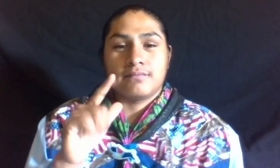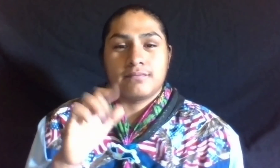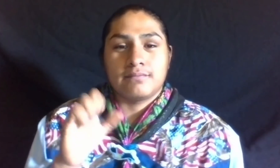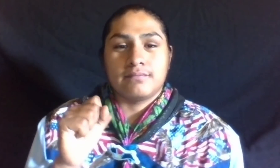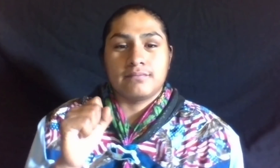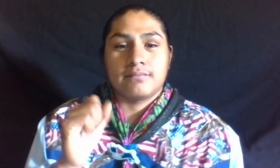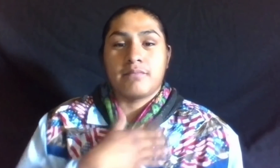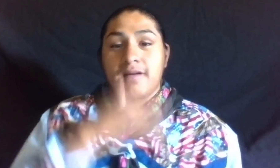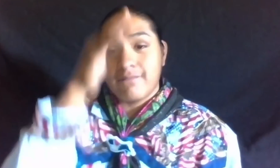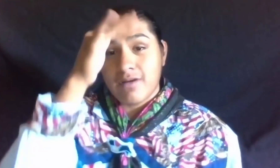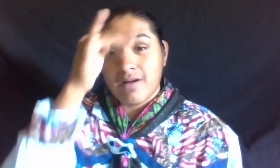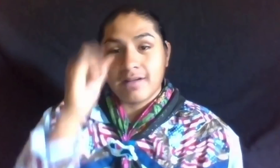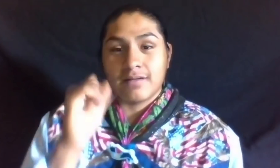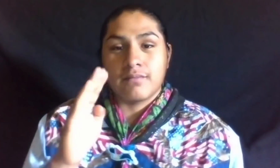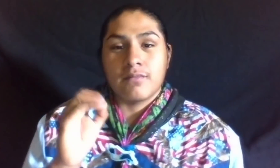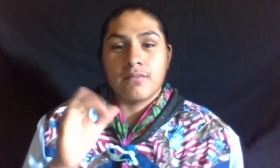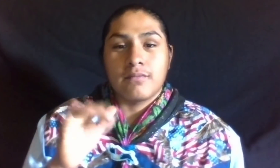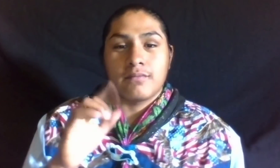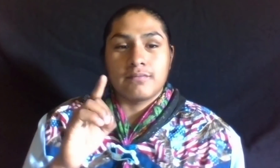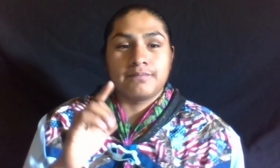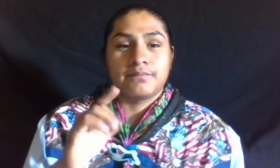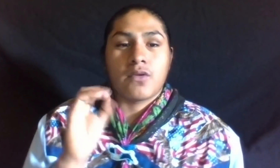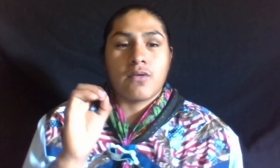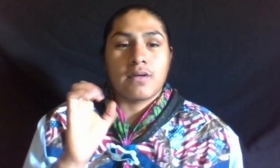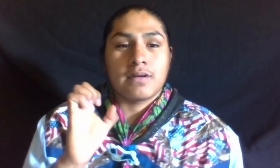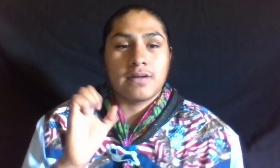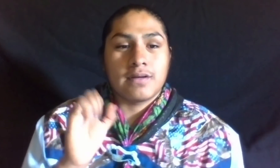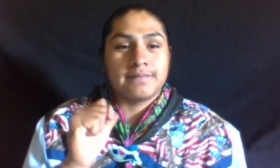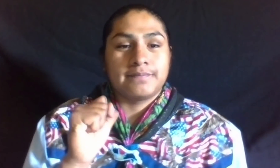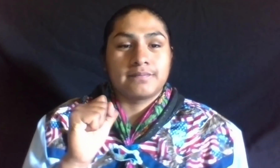AND MY FATHER IS BOYD OSEGUEDA.